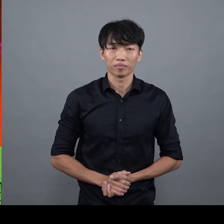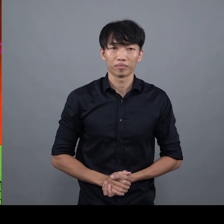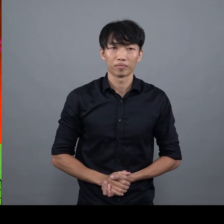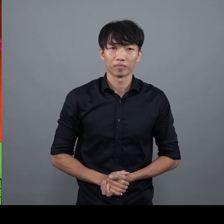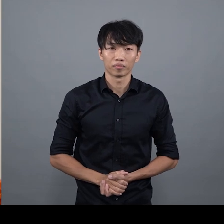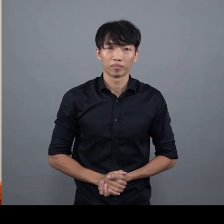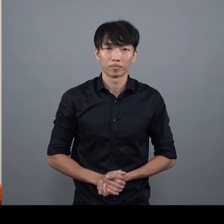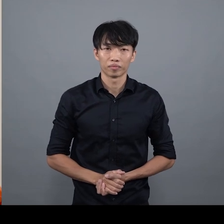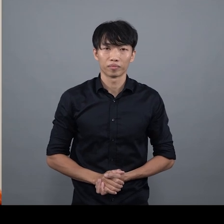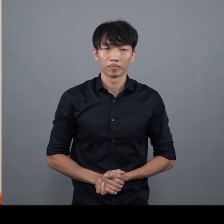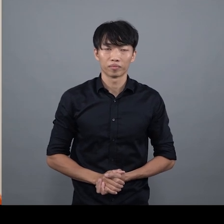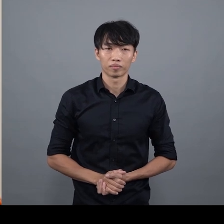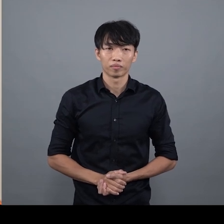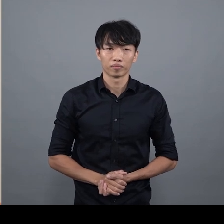That customer is still with us